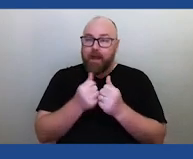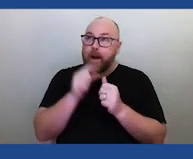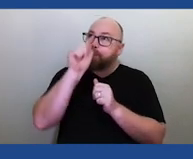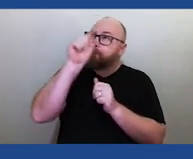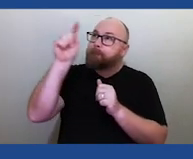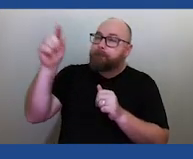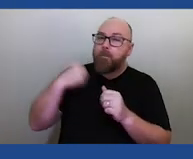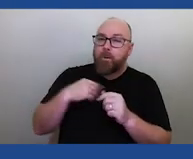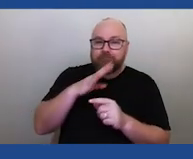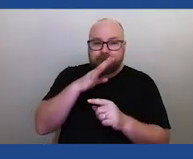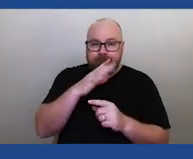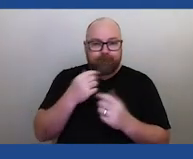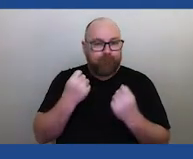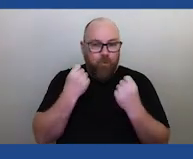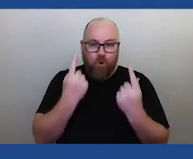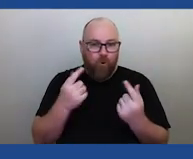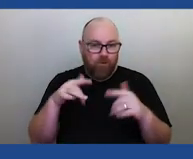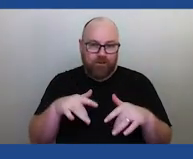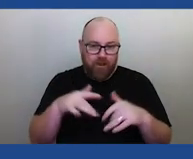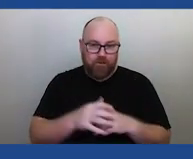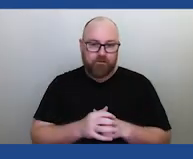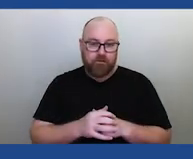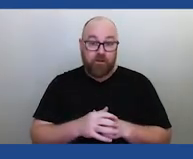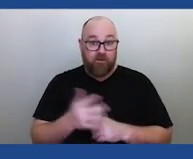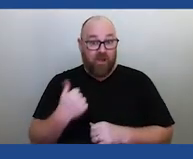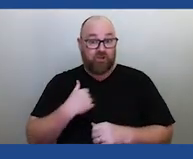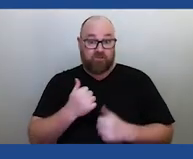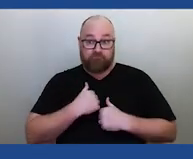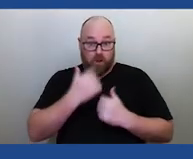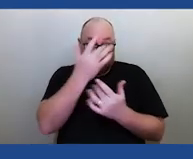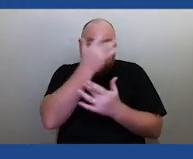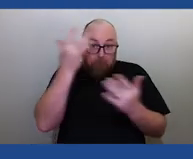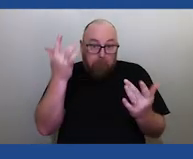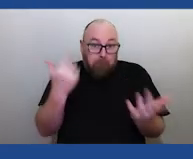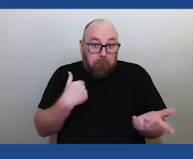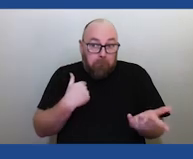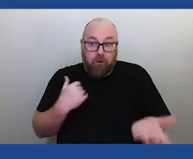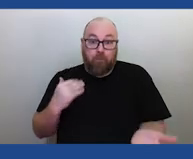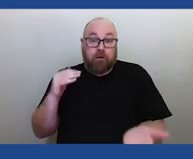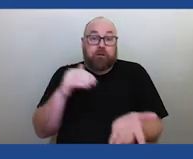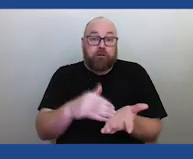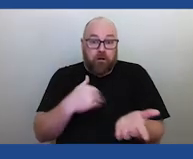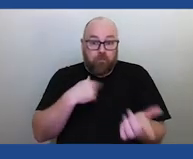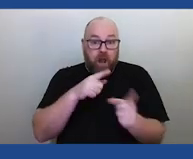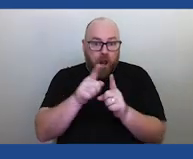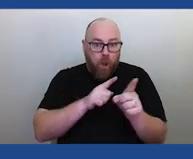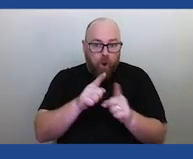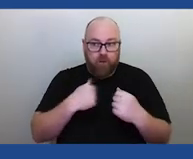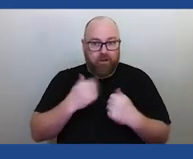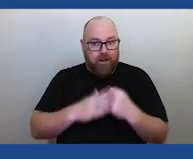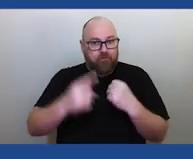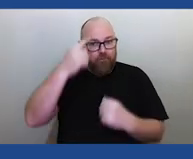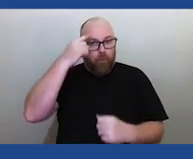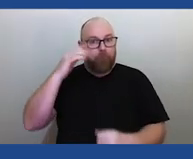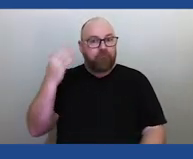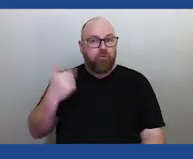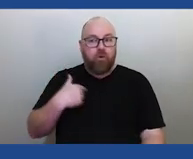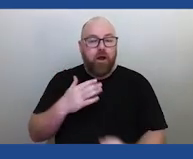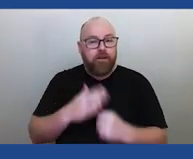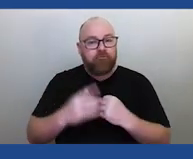And that's just the ignorance of one part of myself and our group where we're coming and learning about new things we hadn't considered before. I hadn't considered